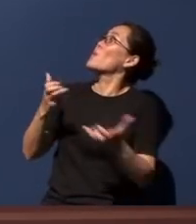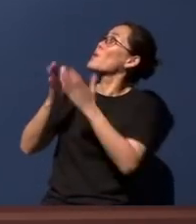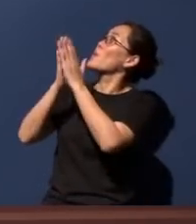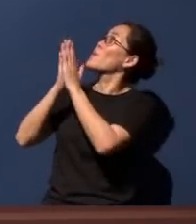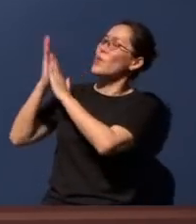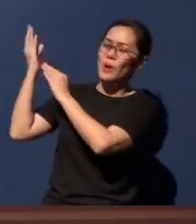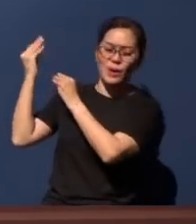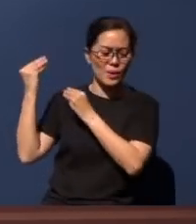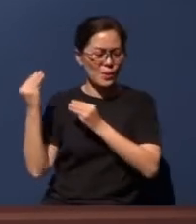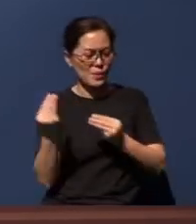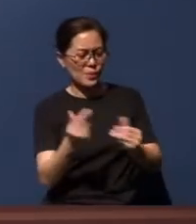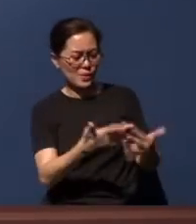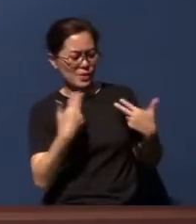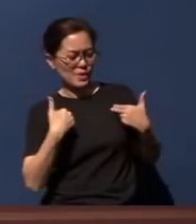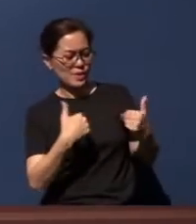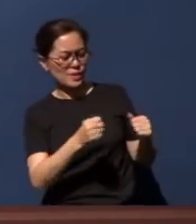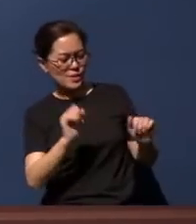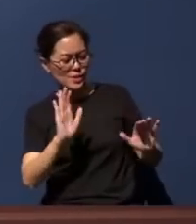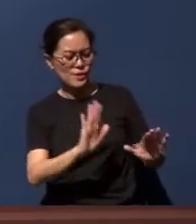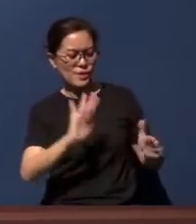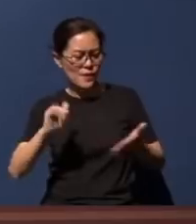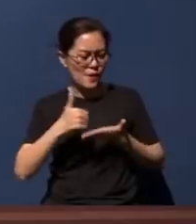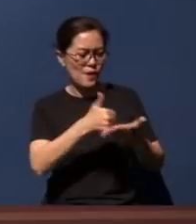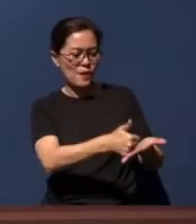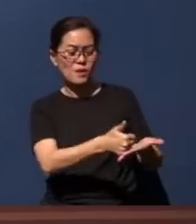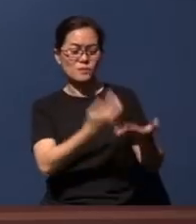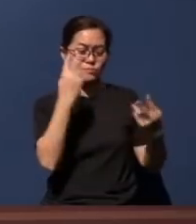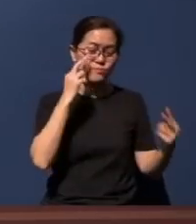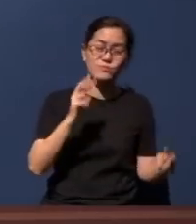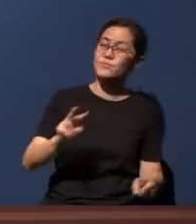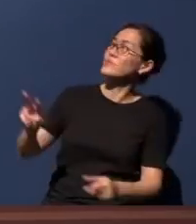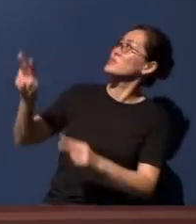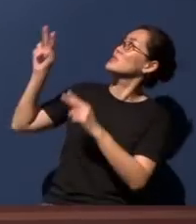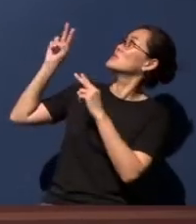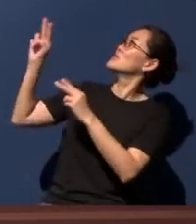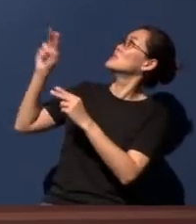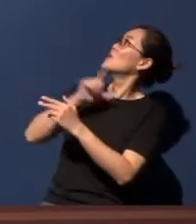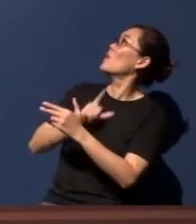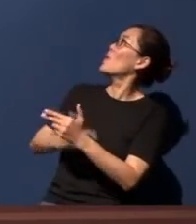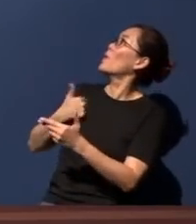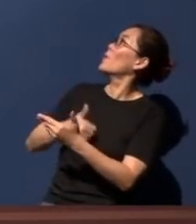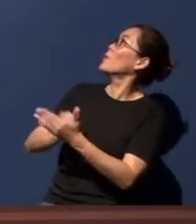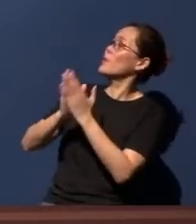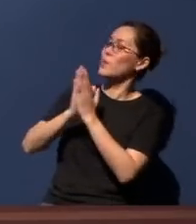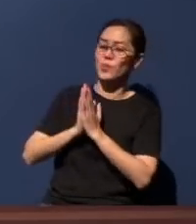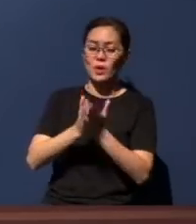and for Your help, oh Lord, as we look up to You. Lord, we pray that in countries where the spread